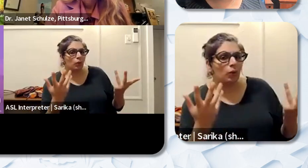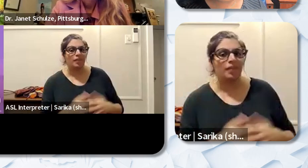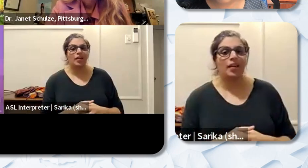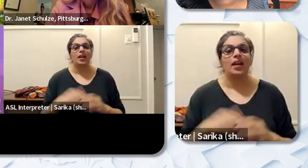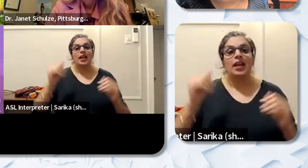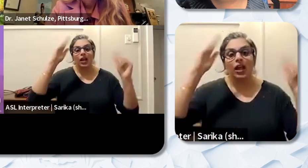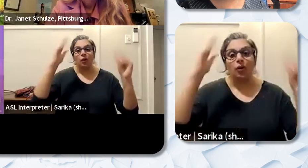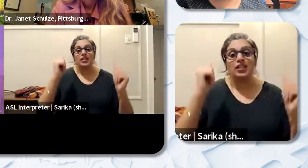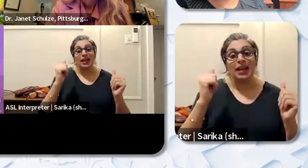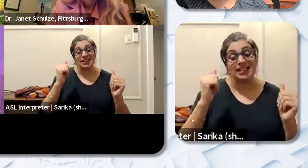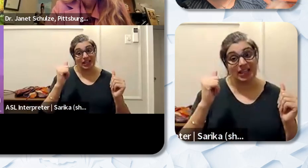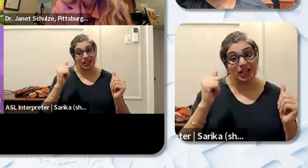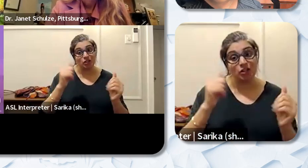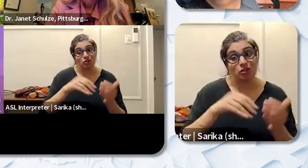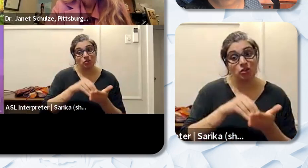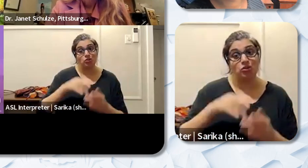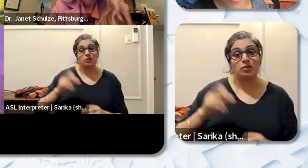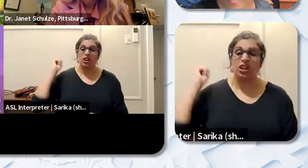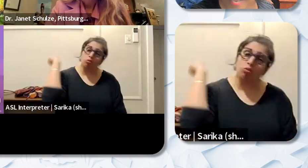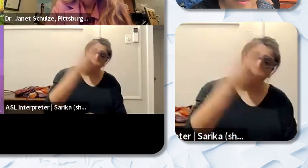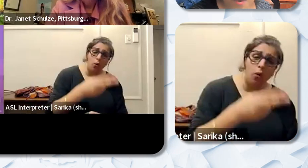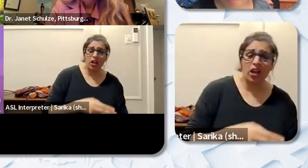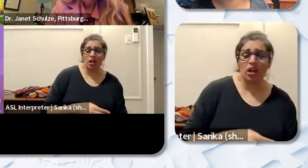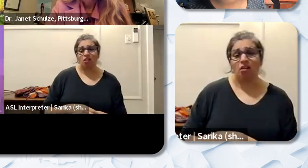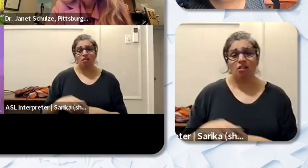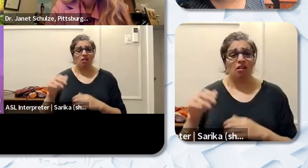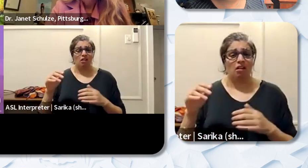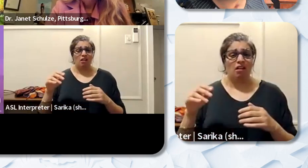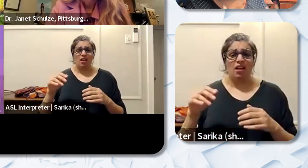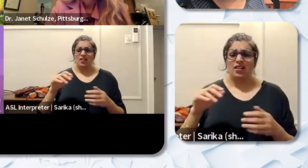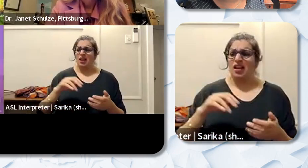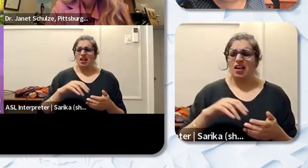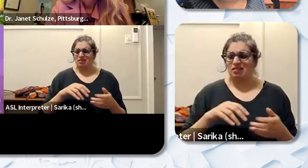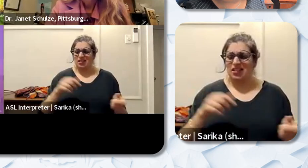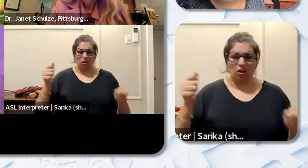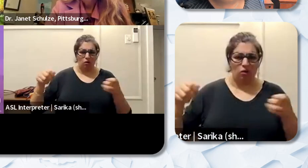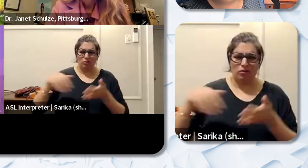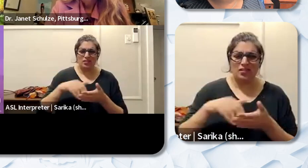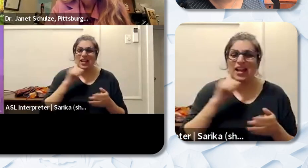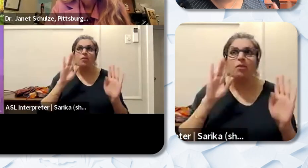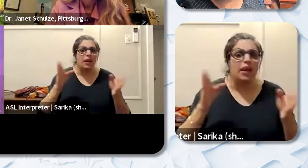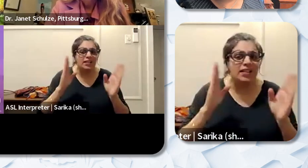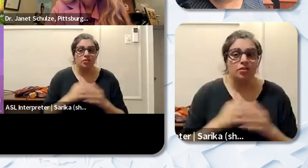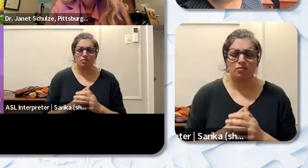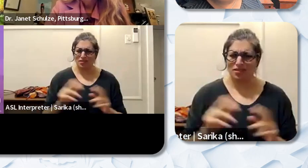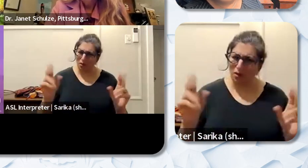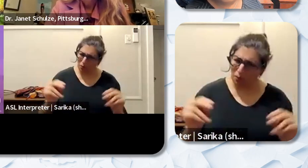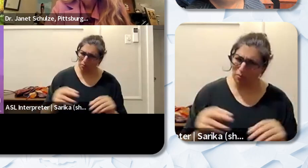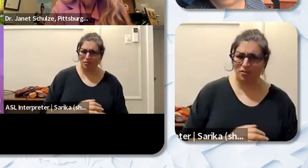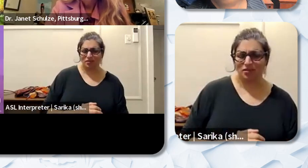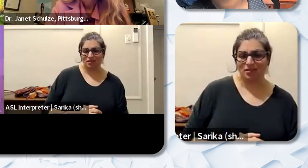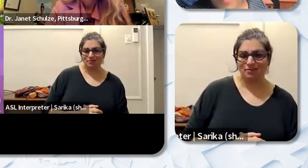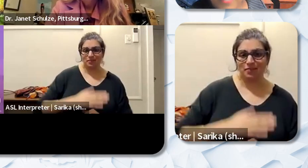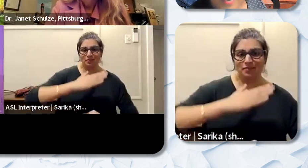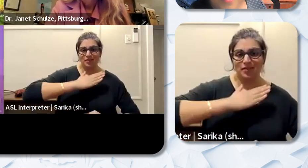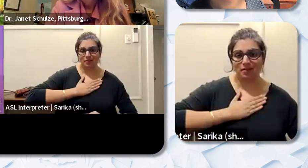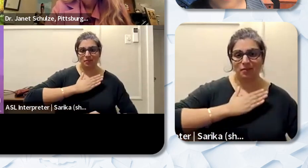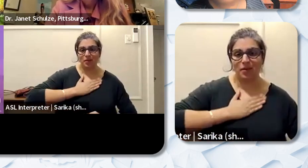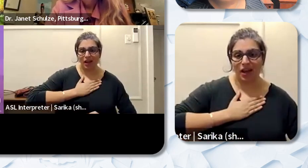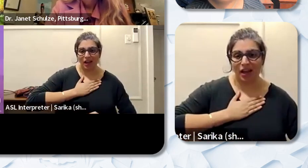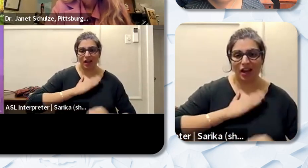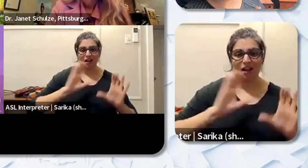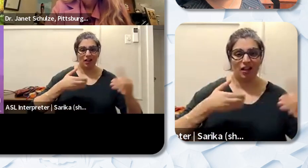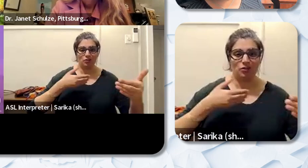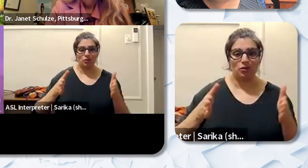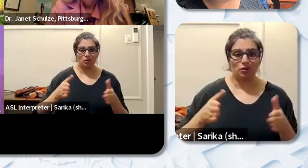things in the classroom not attending to things. No but my classroom being a Black woman was I saw